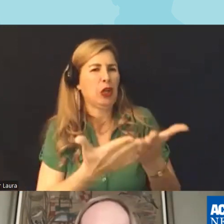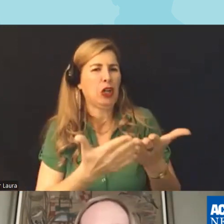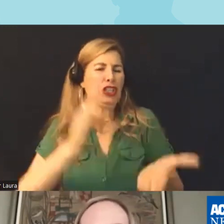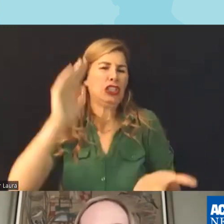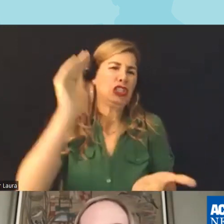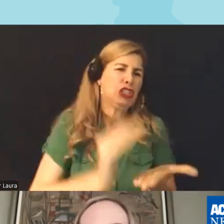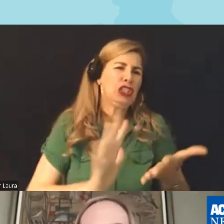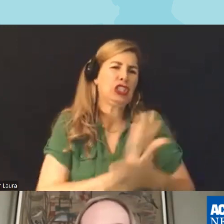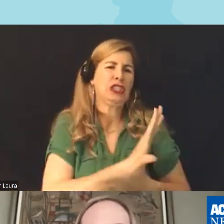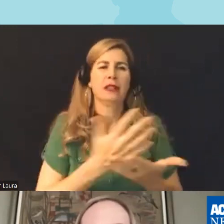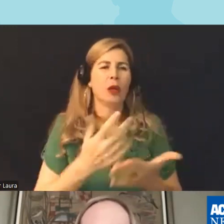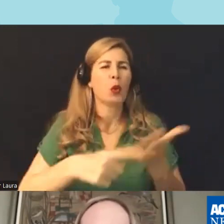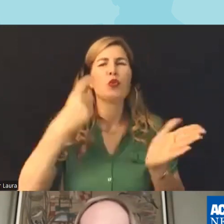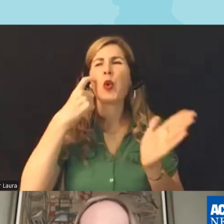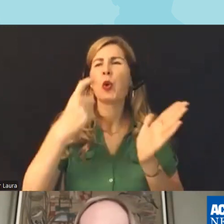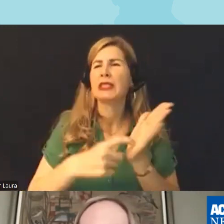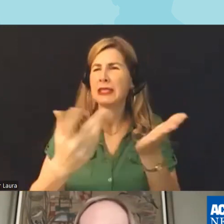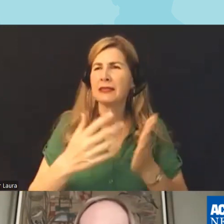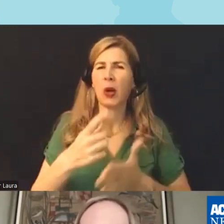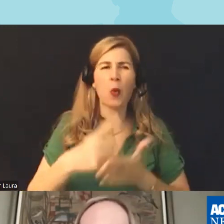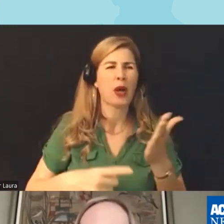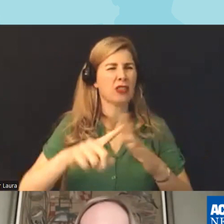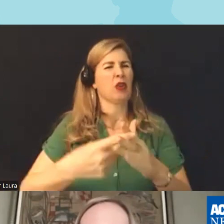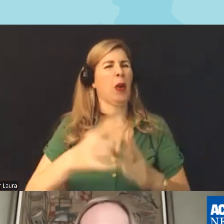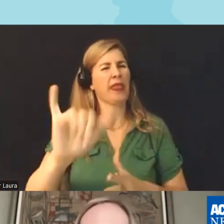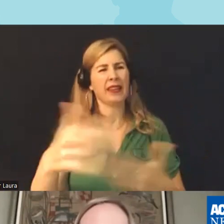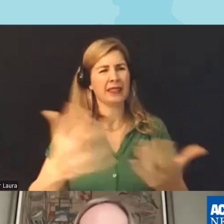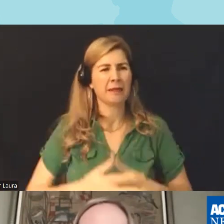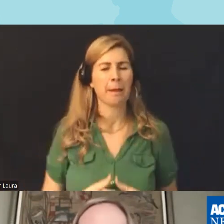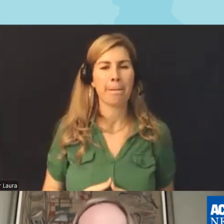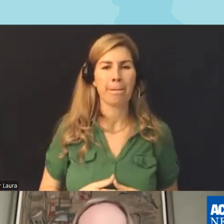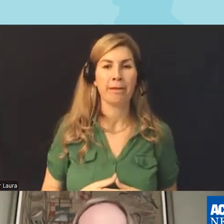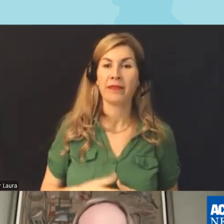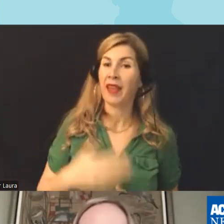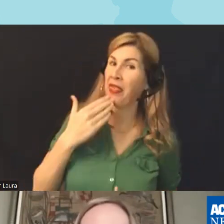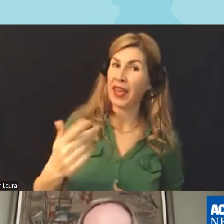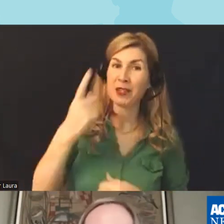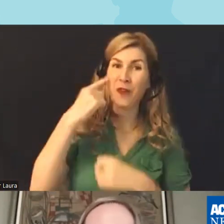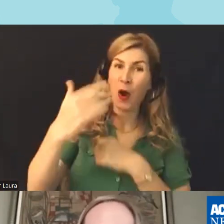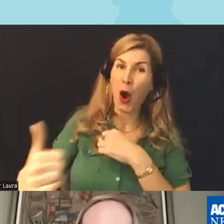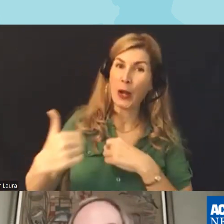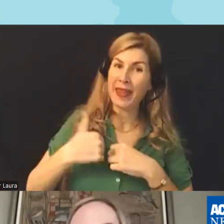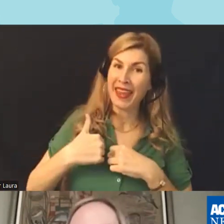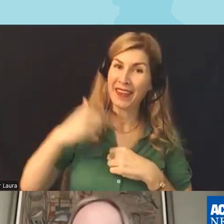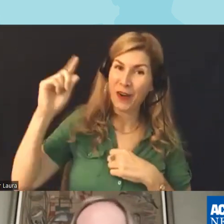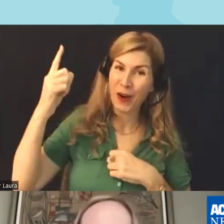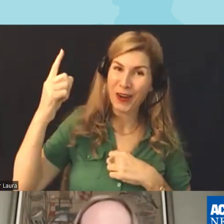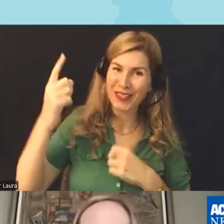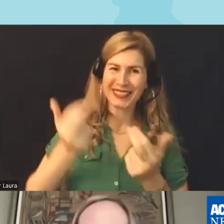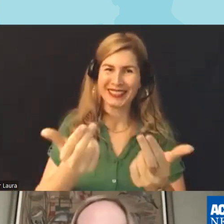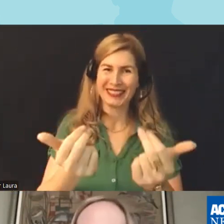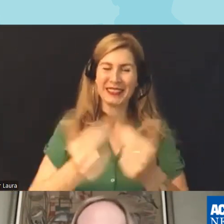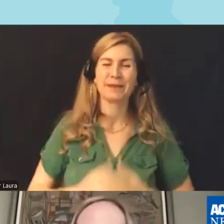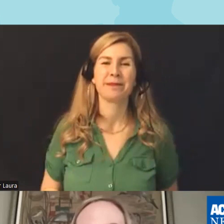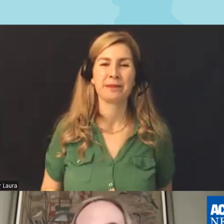activity all right well thanks for calling on me first Angela but what we're seeing